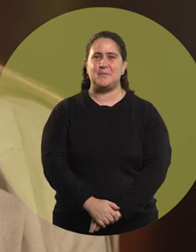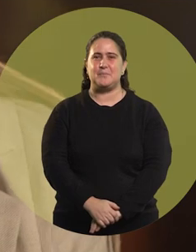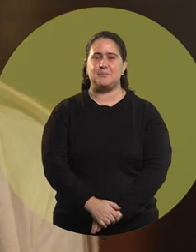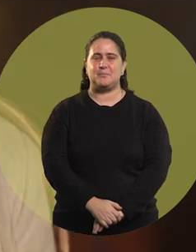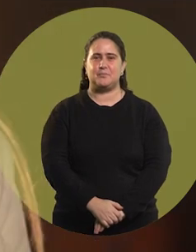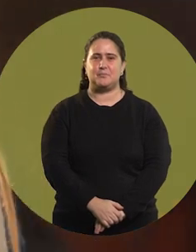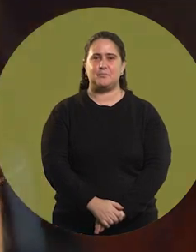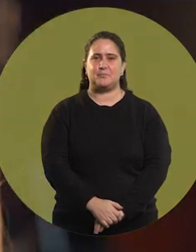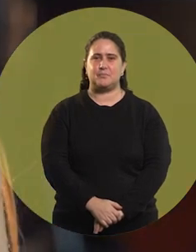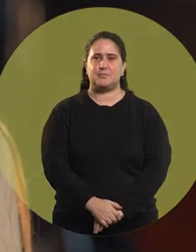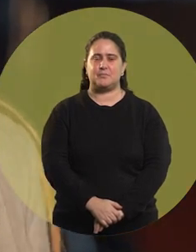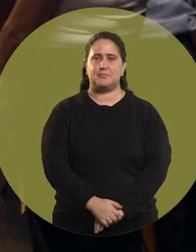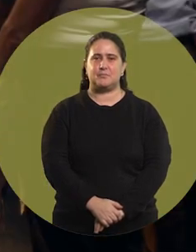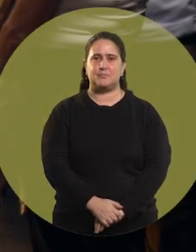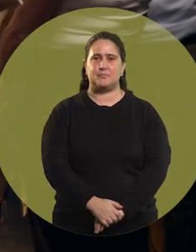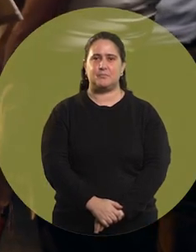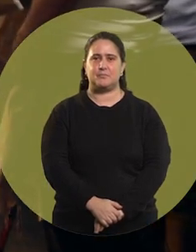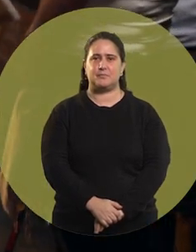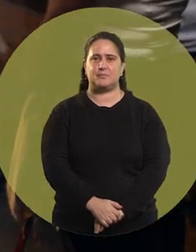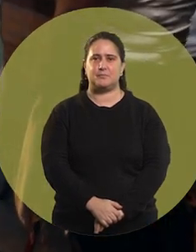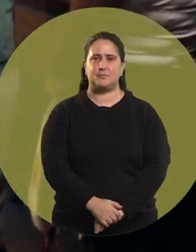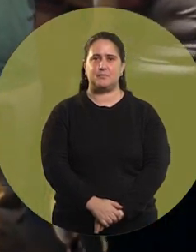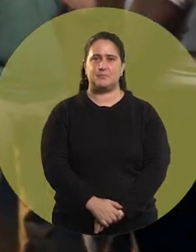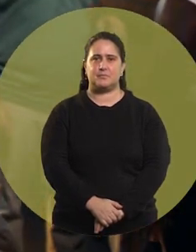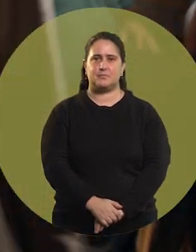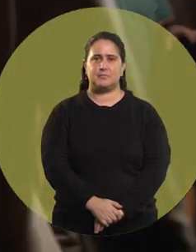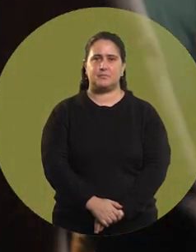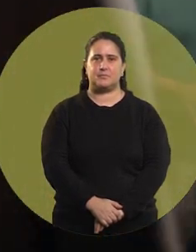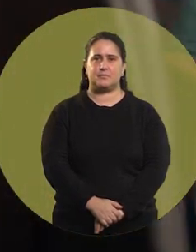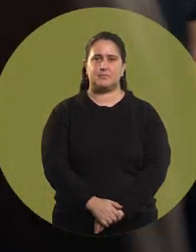Good, good. Let's go.